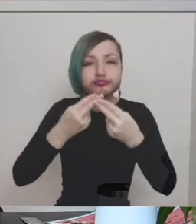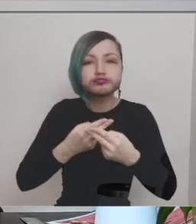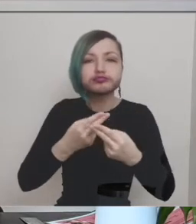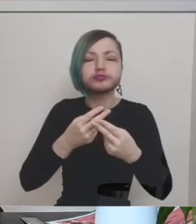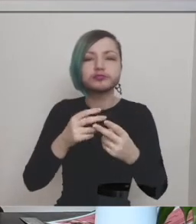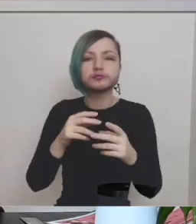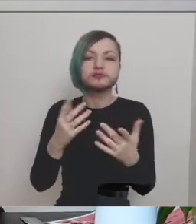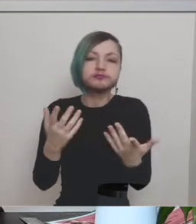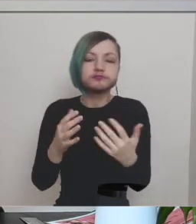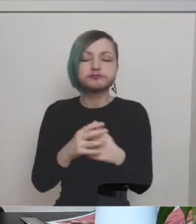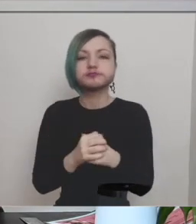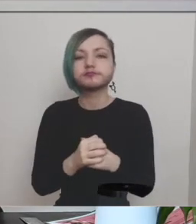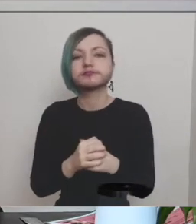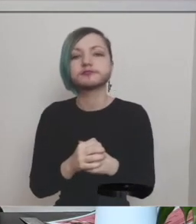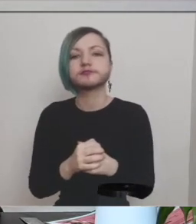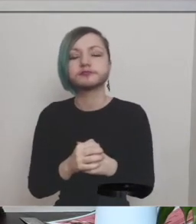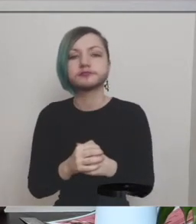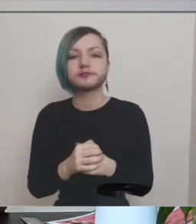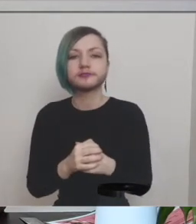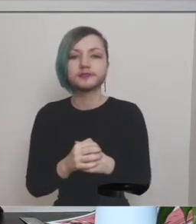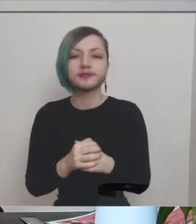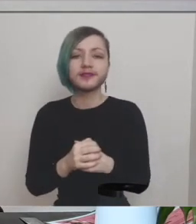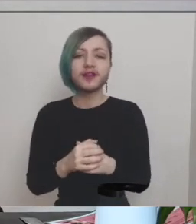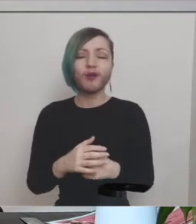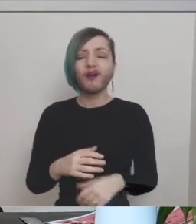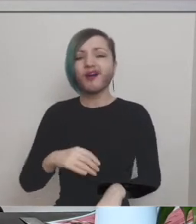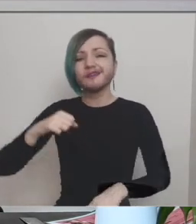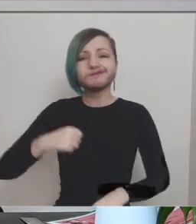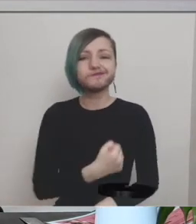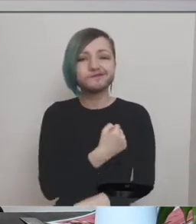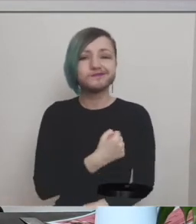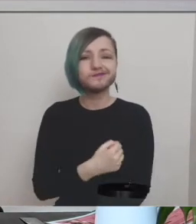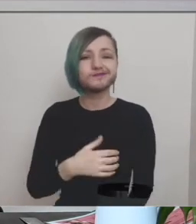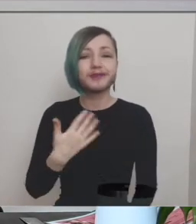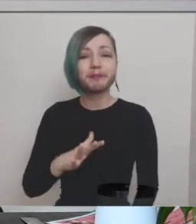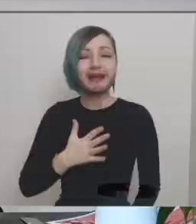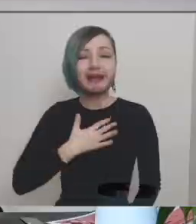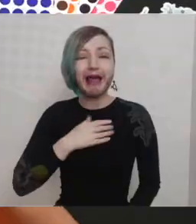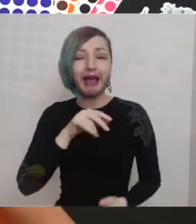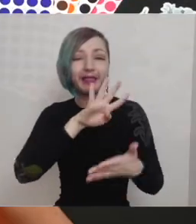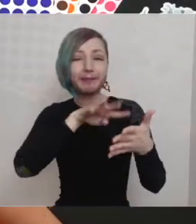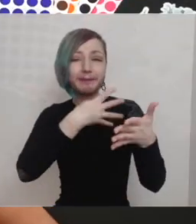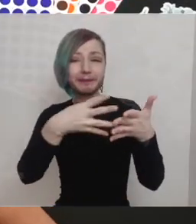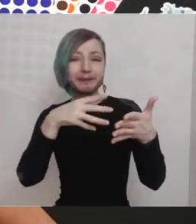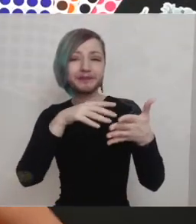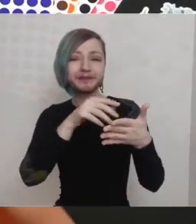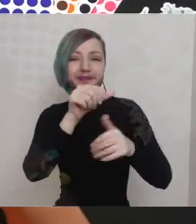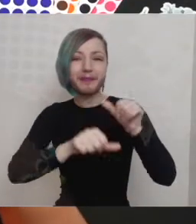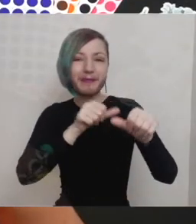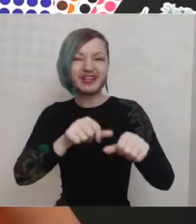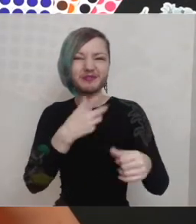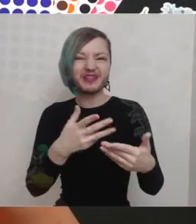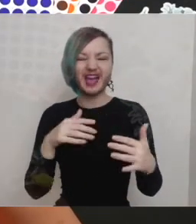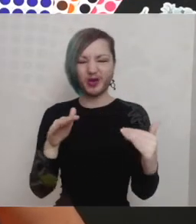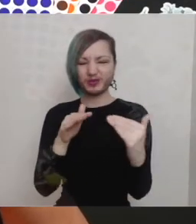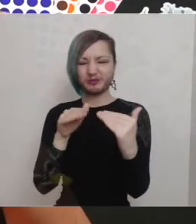so as much as I liked this um this pattern at the beginning and I don't think it works with that